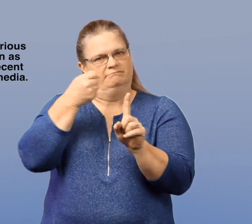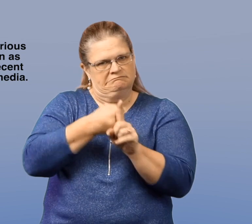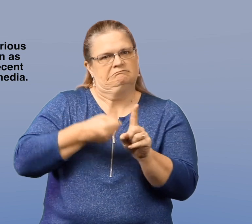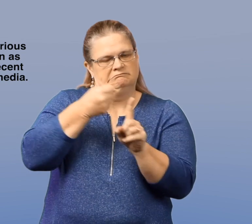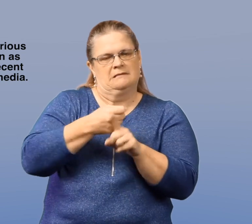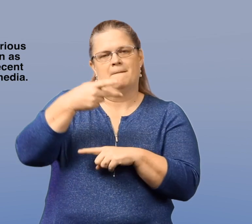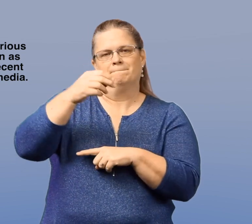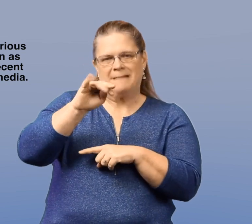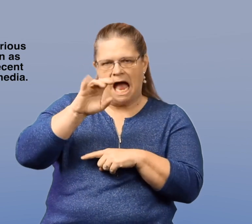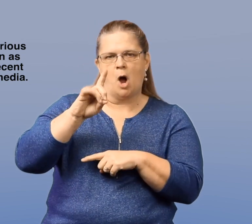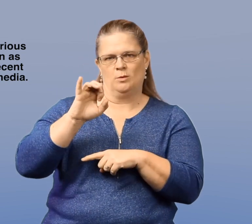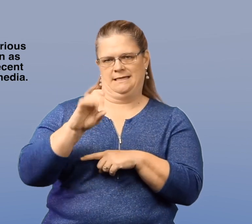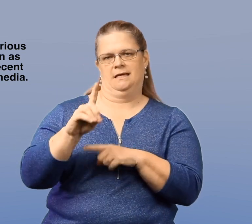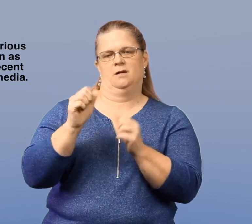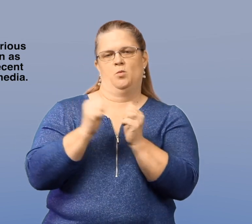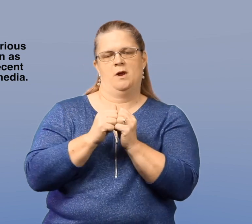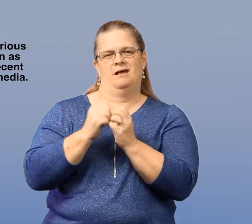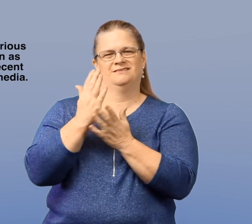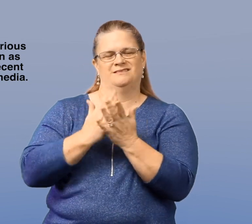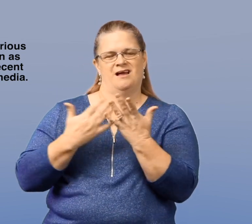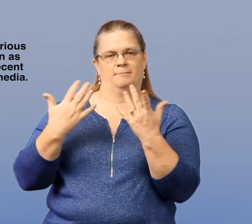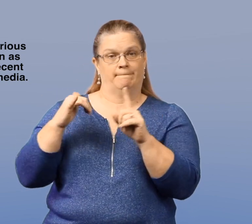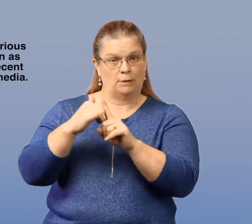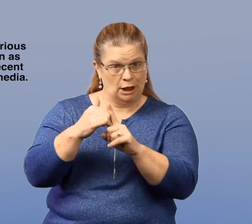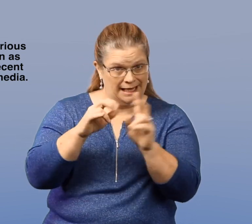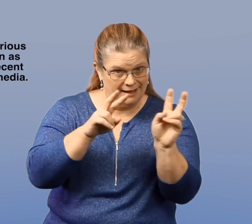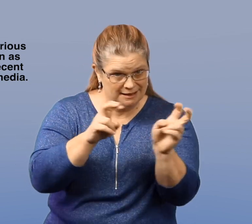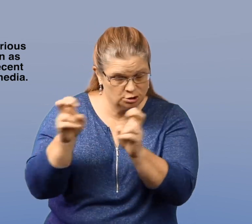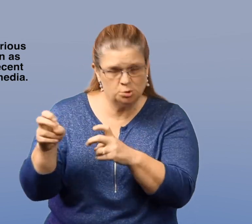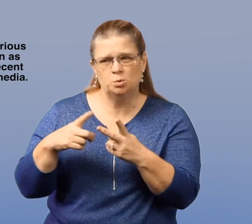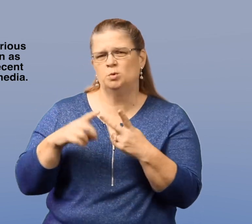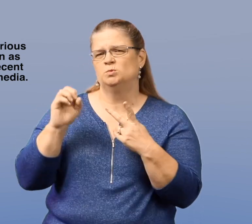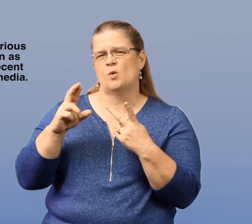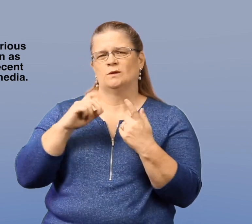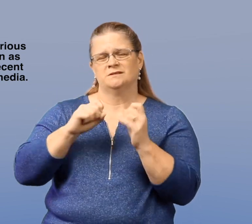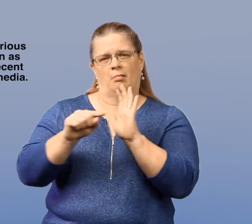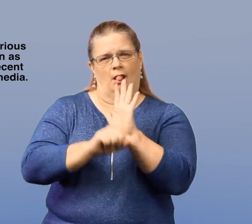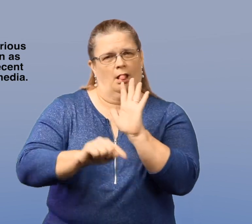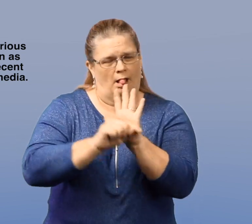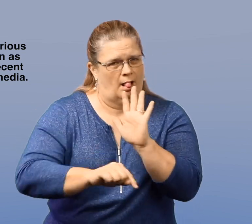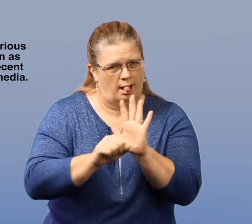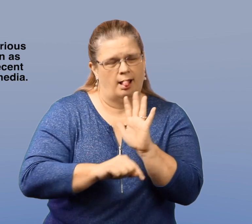And they are being pounded with some bullying issues, negativity.